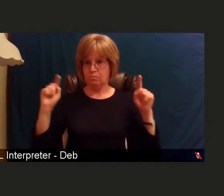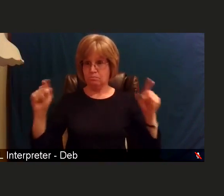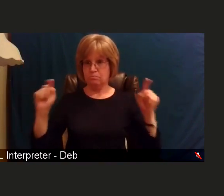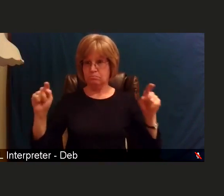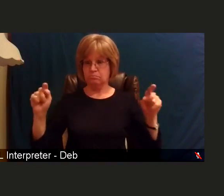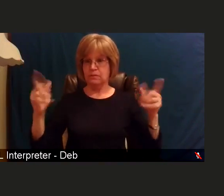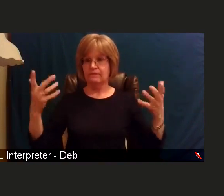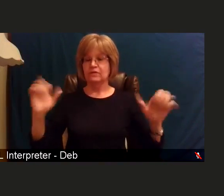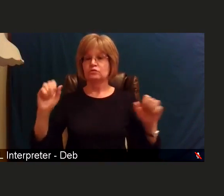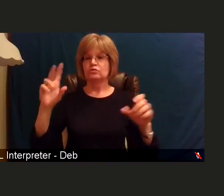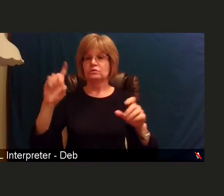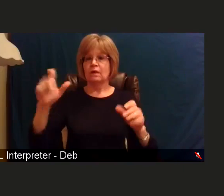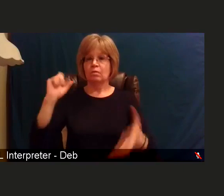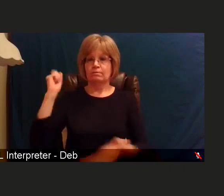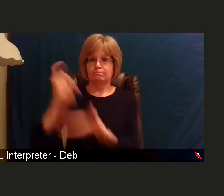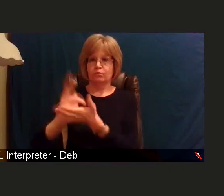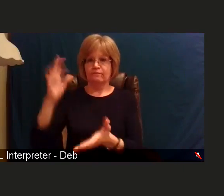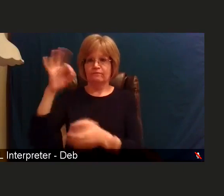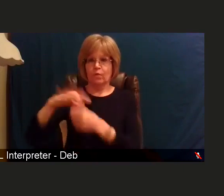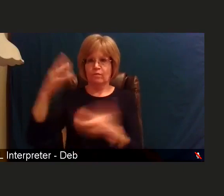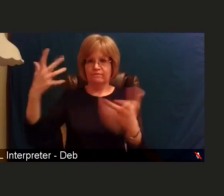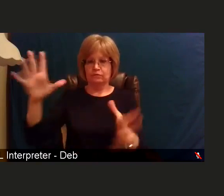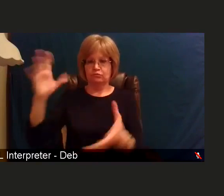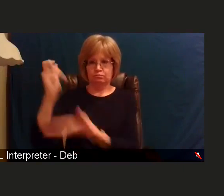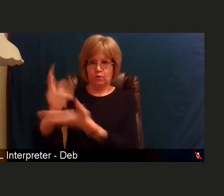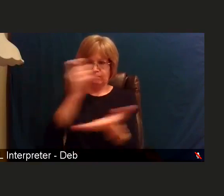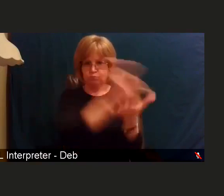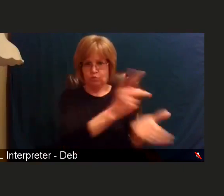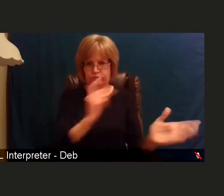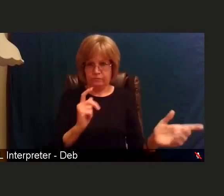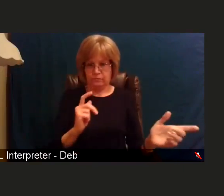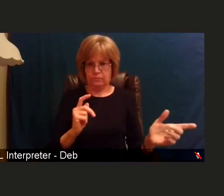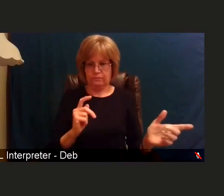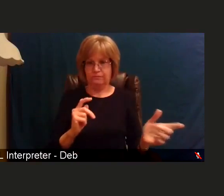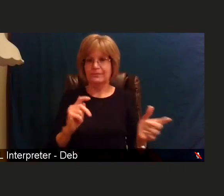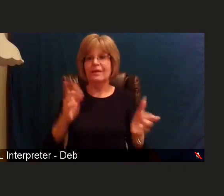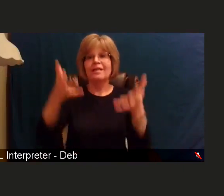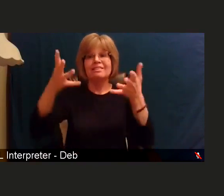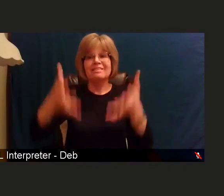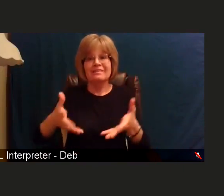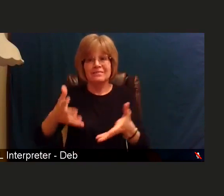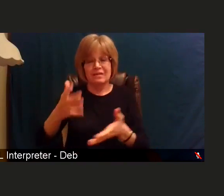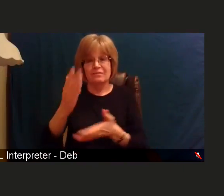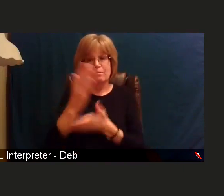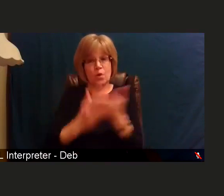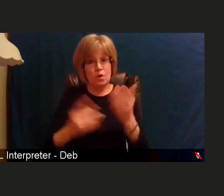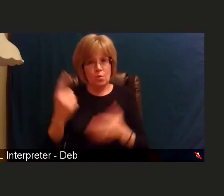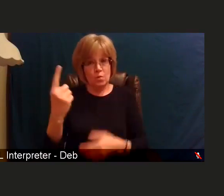So this other remaining phase one still is waiting to be voted on by the state of Delaware